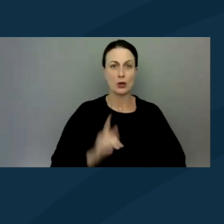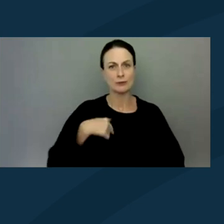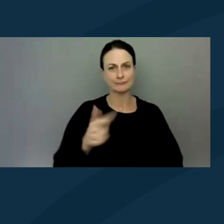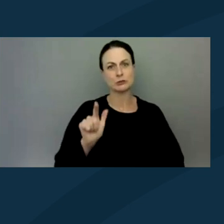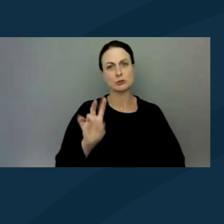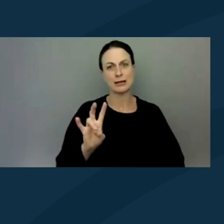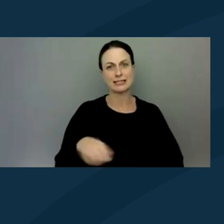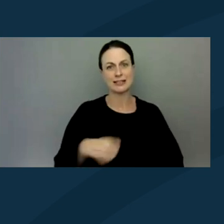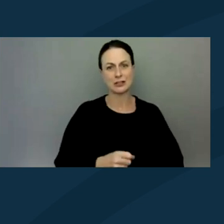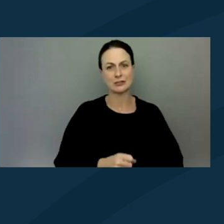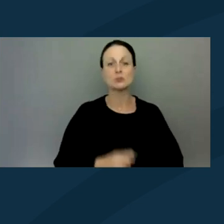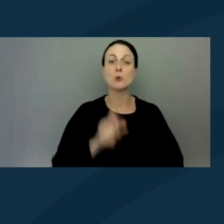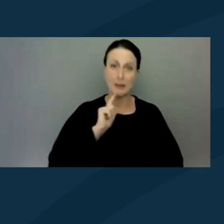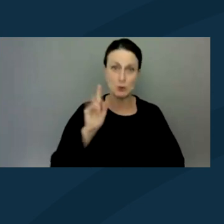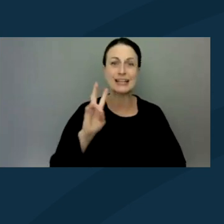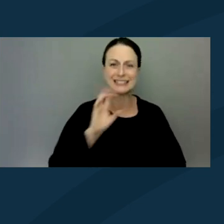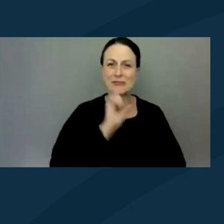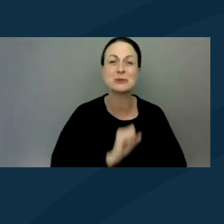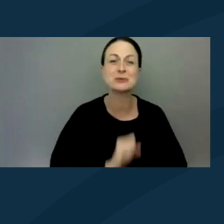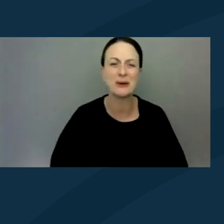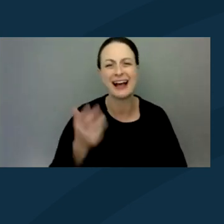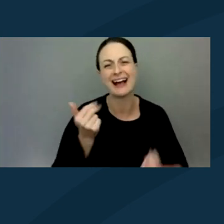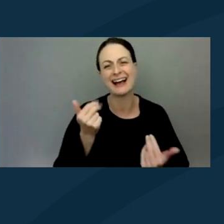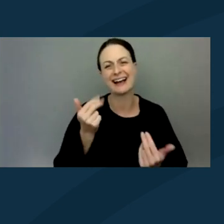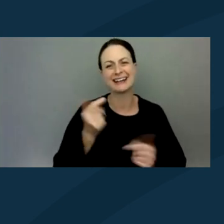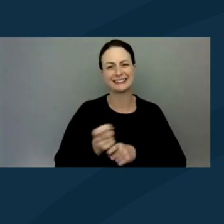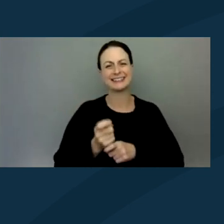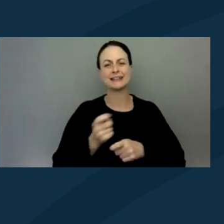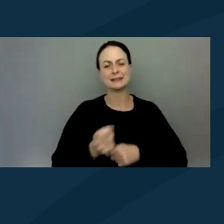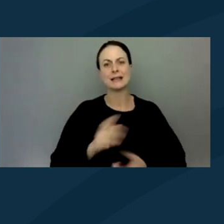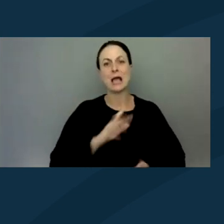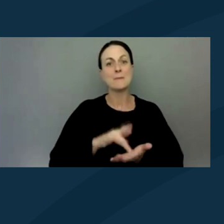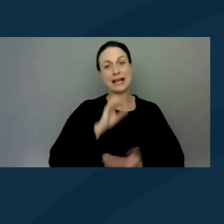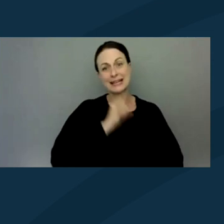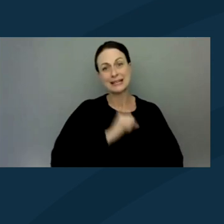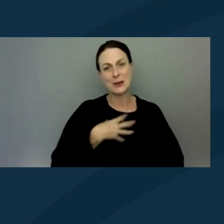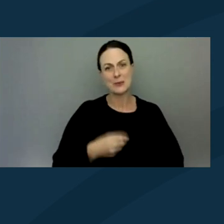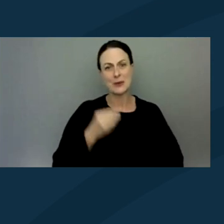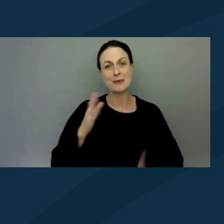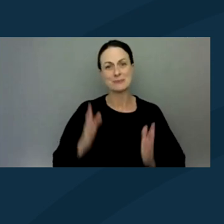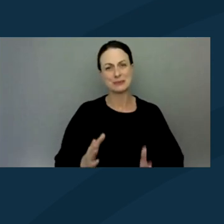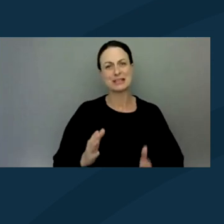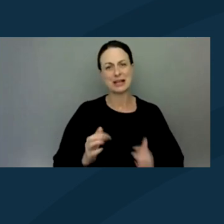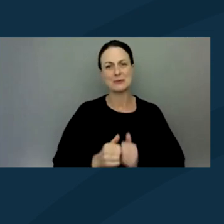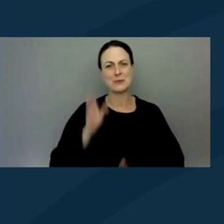so I'm 27 years old. No, just kidding. I am a middle aged White person with brown hair.